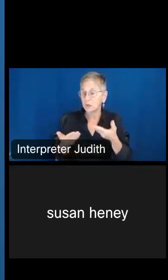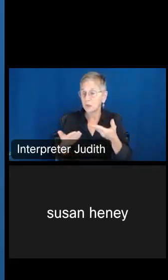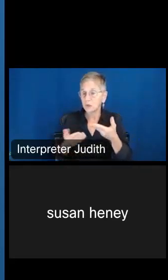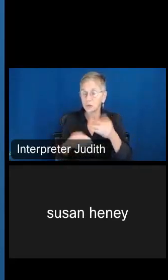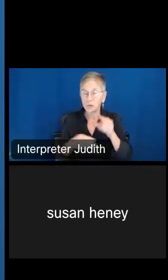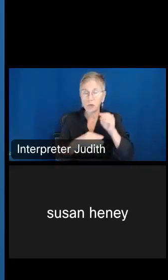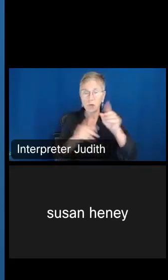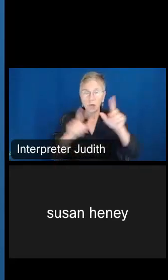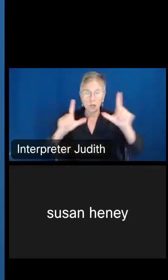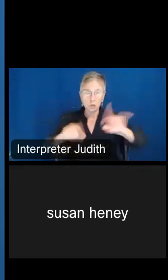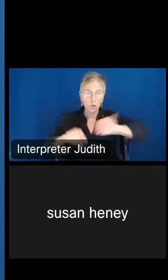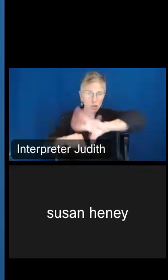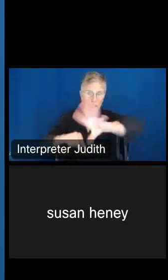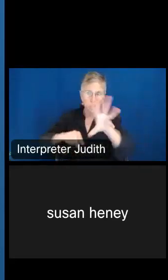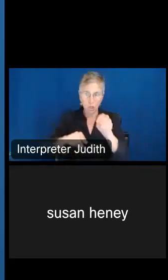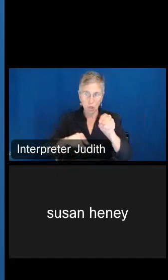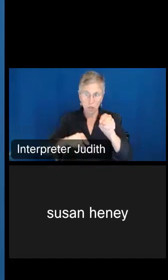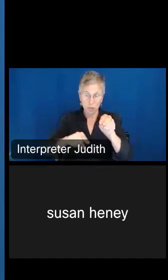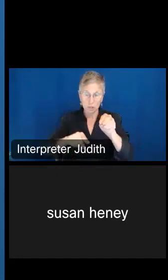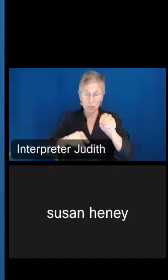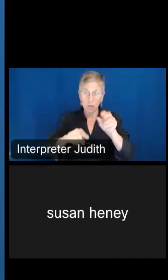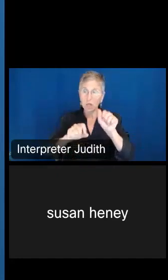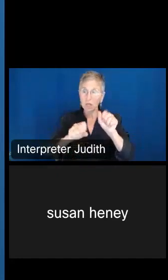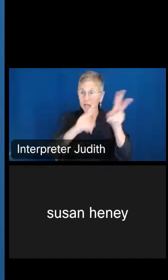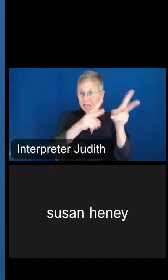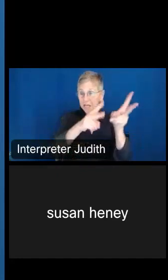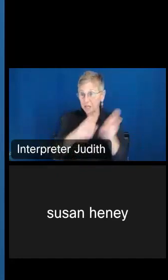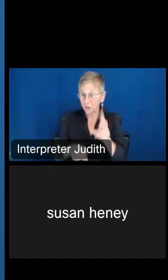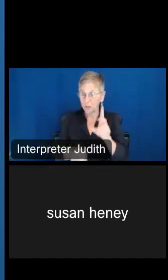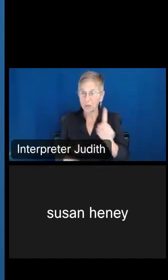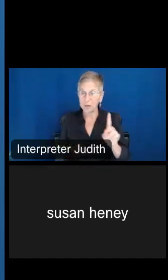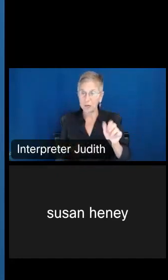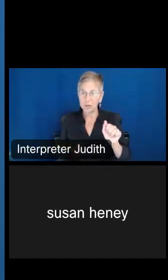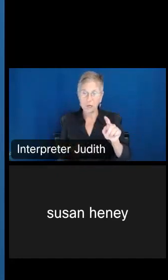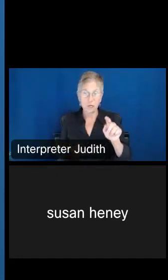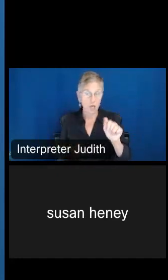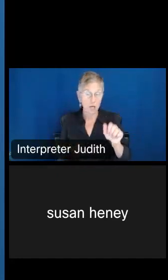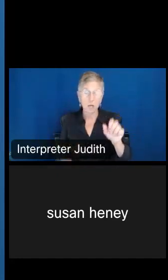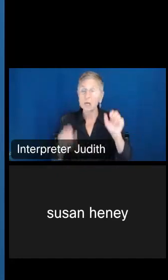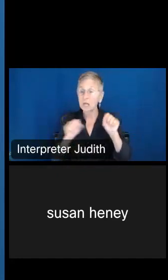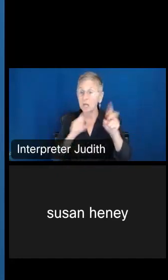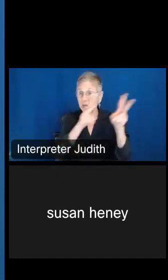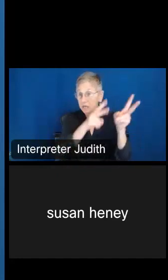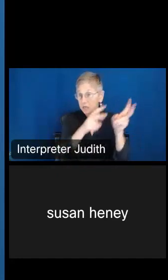map. You can definitely download the data. You can definitely download and adjust it